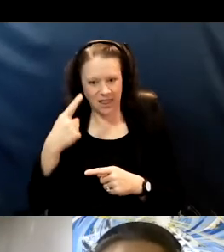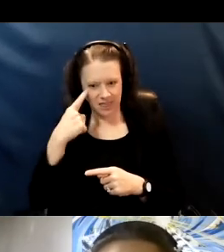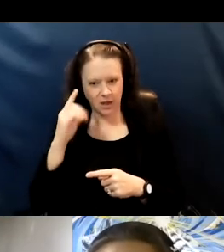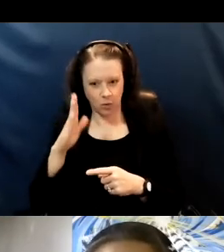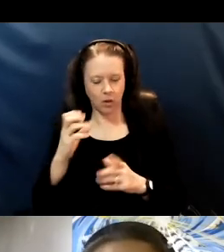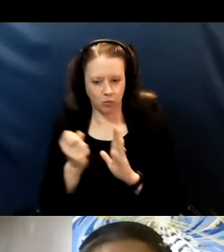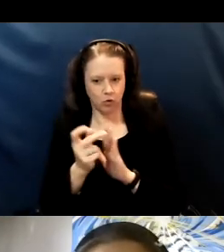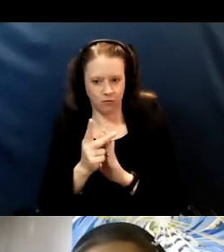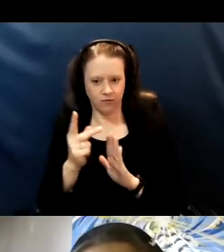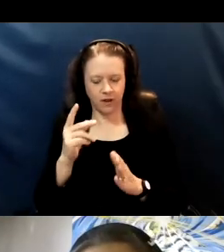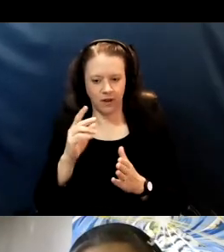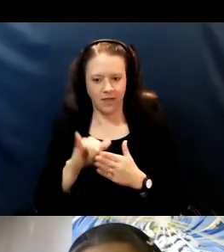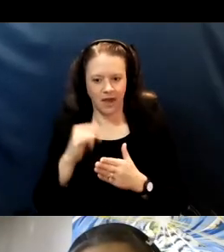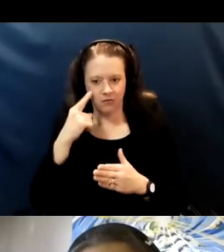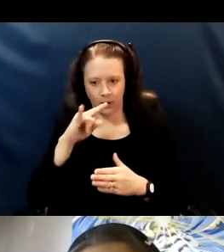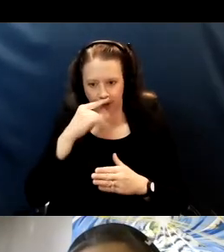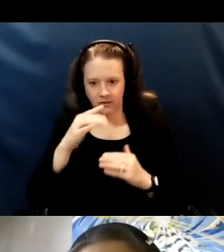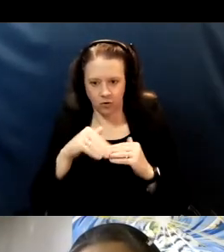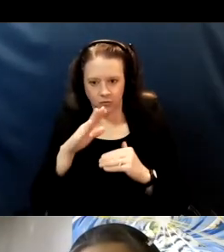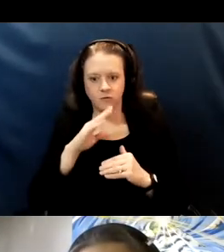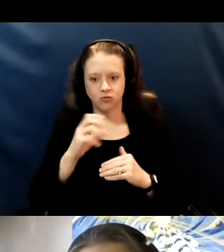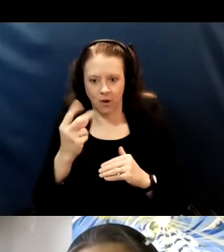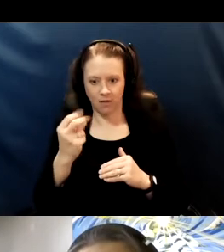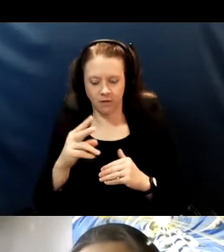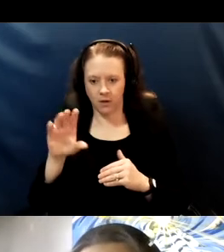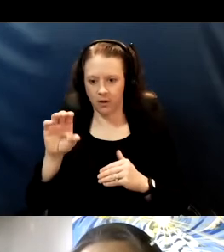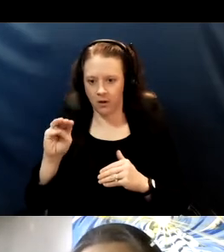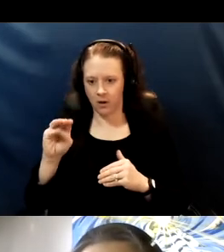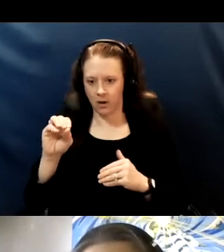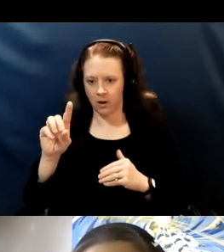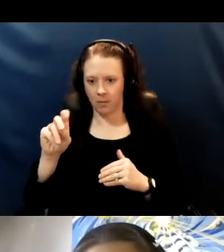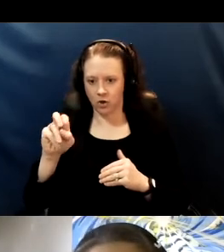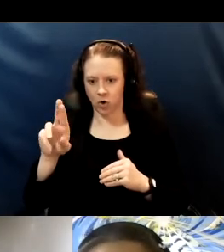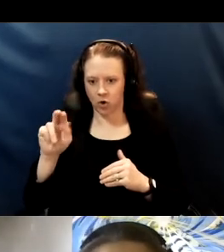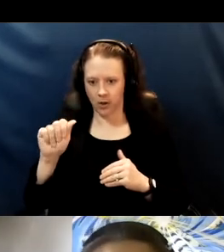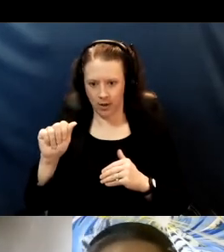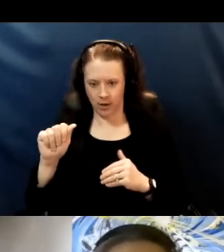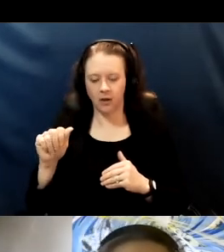And then Moderna is doing ongoing trials for children that over six months of age.